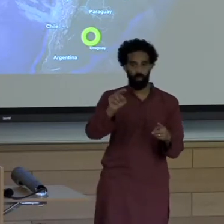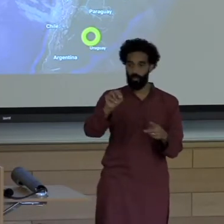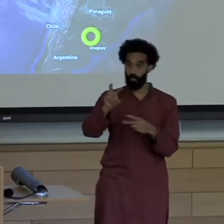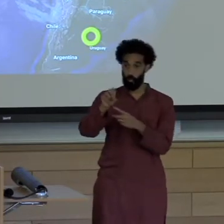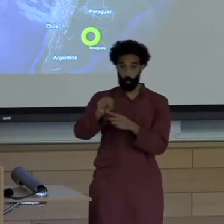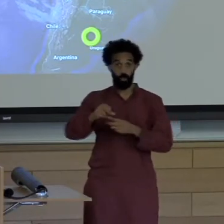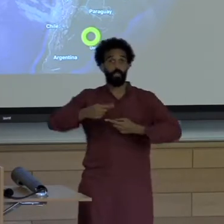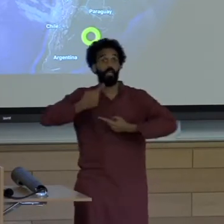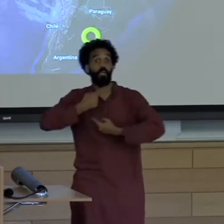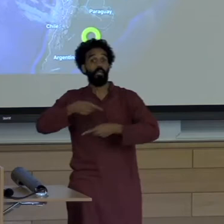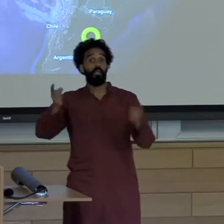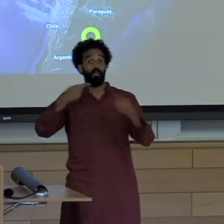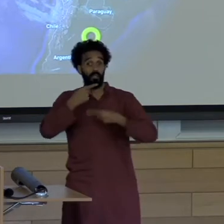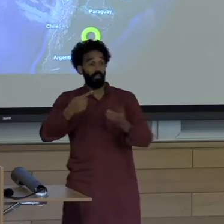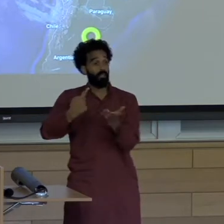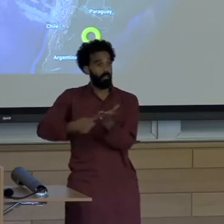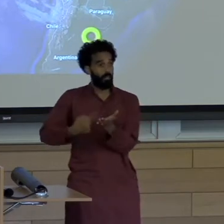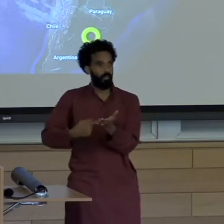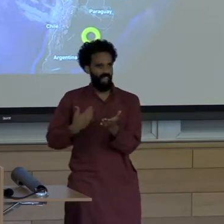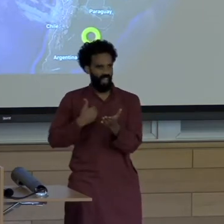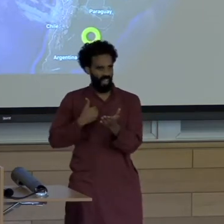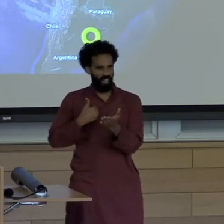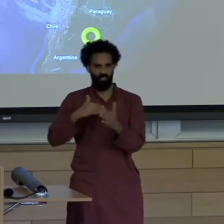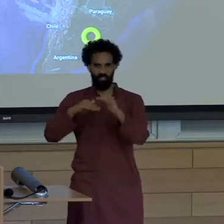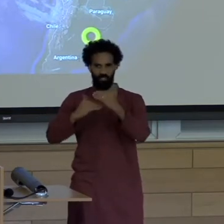lastly I will get to those windmills, so